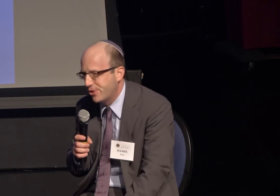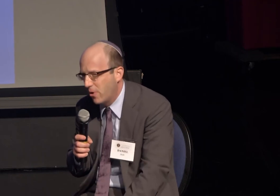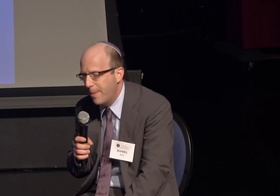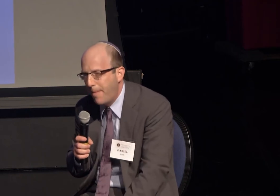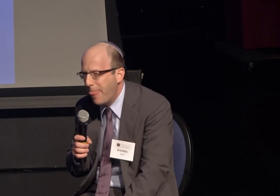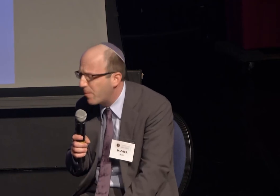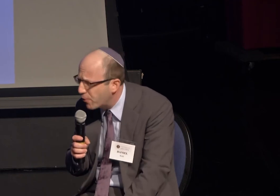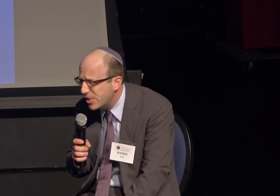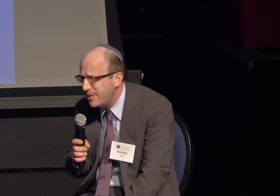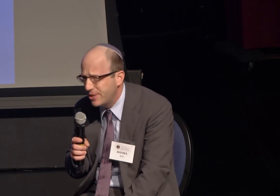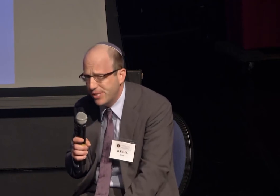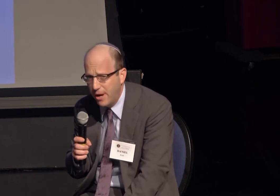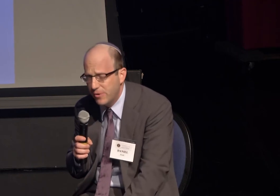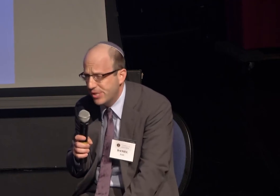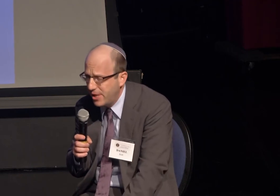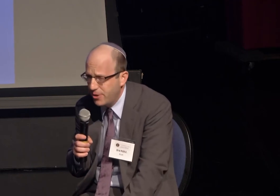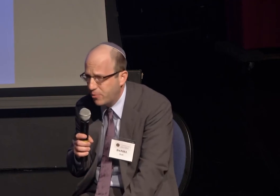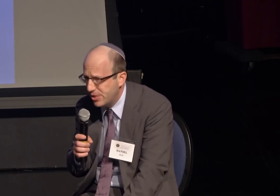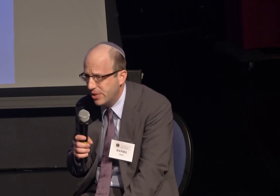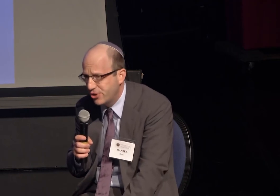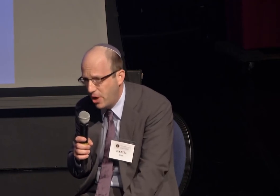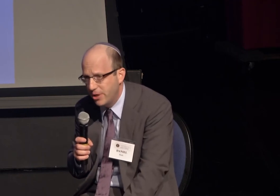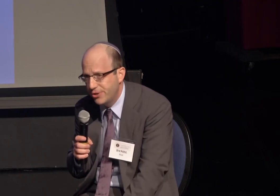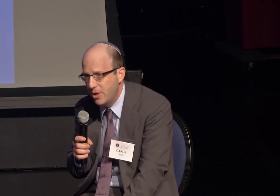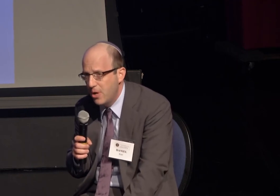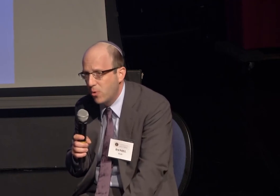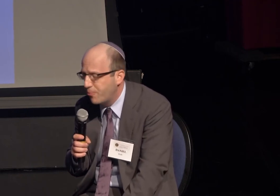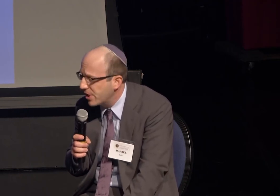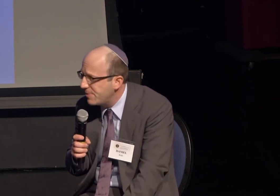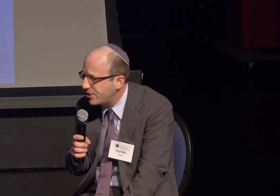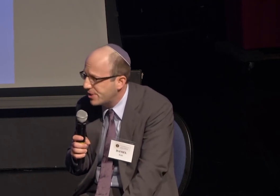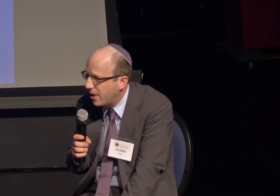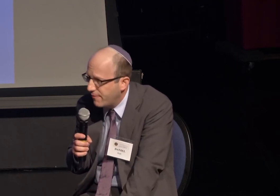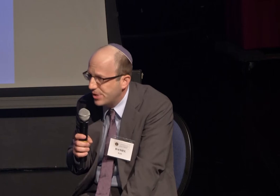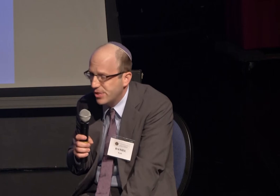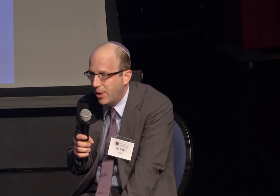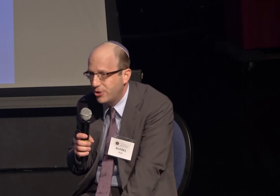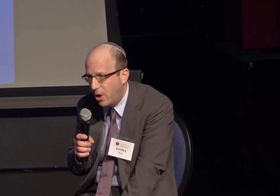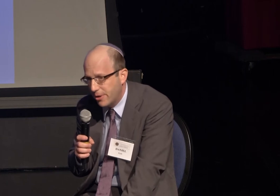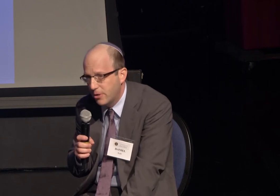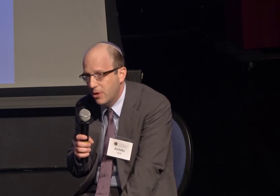What brings me to this conference is the not President's Challenge What brings me to this conference is my daughter,